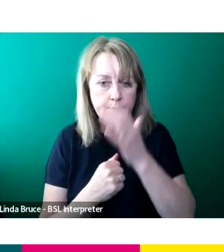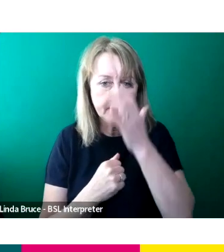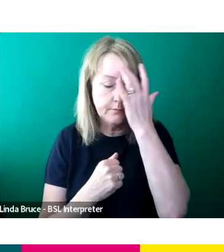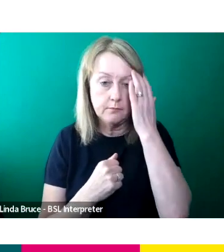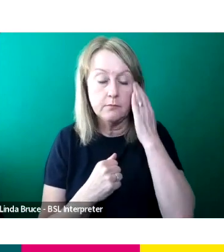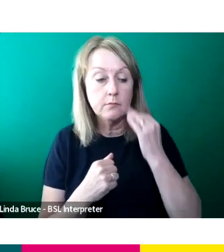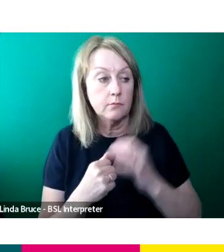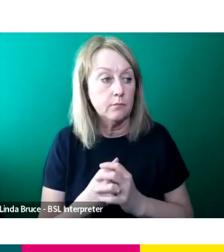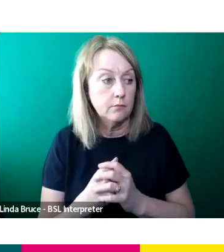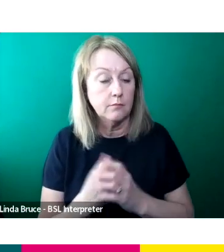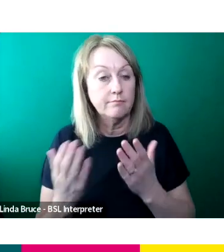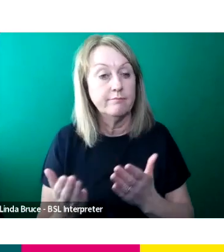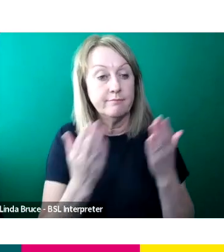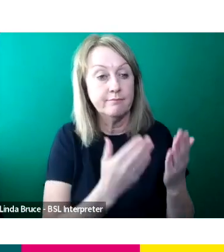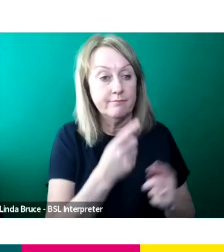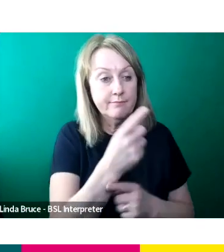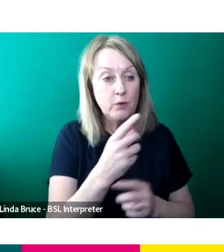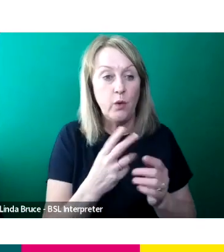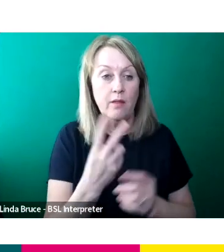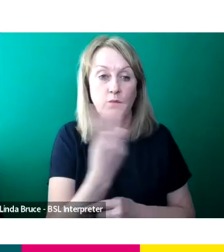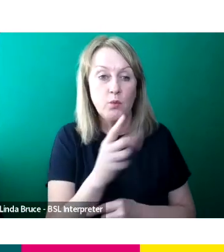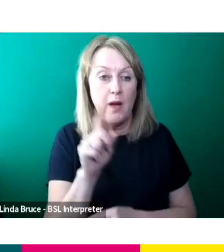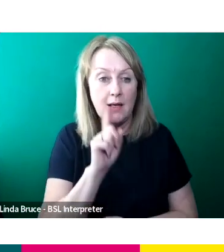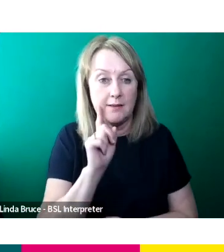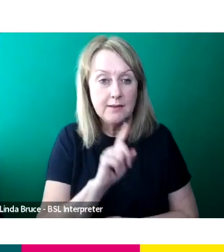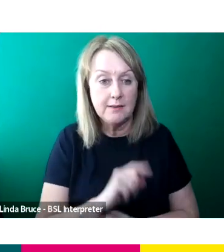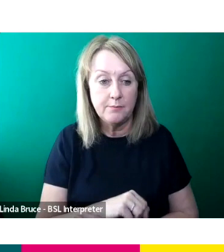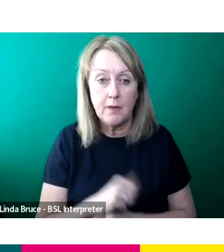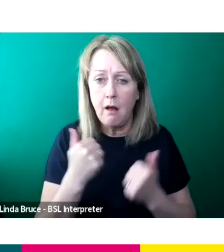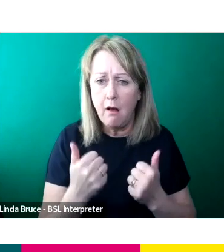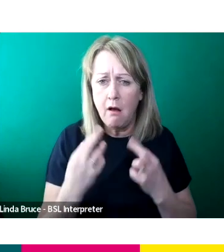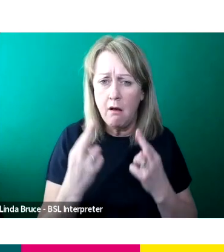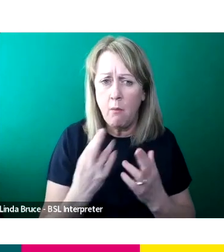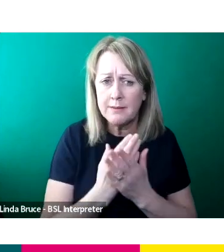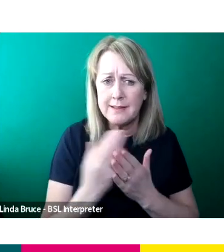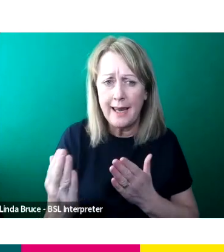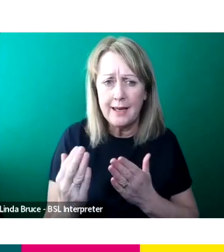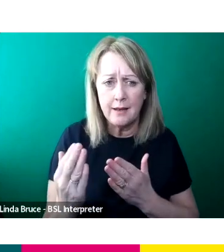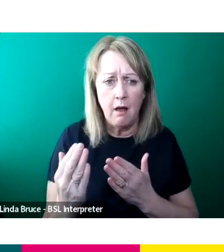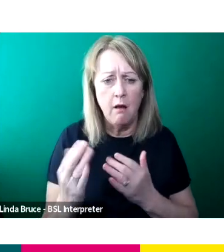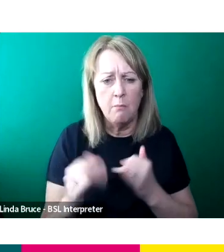I hope that was all clear for you all, but again at the end we'll absolutely share all